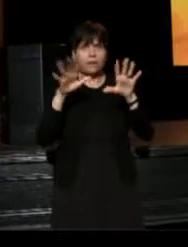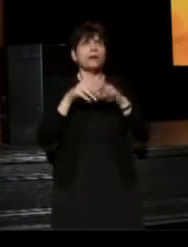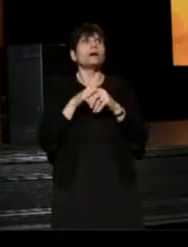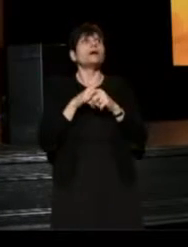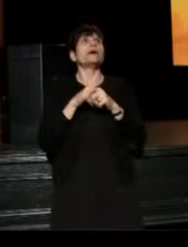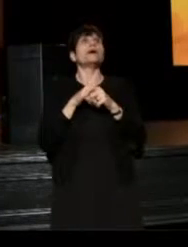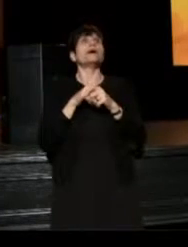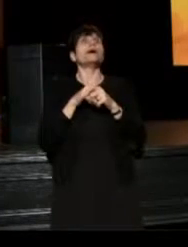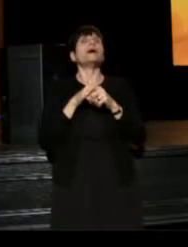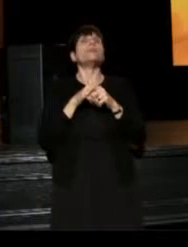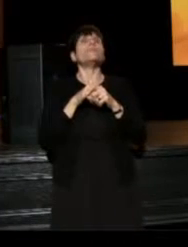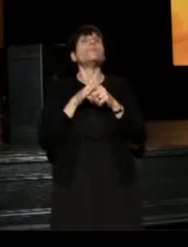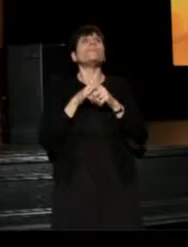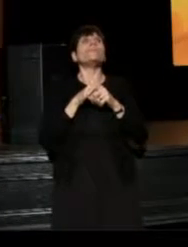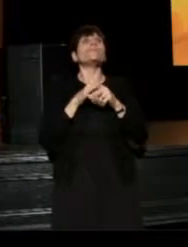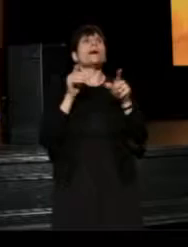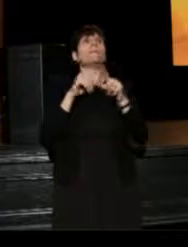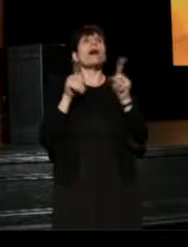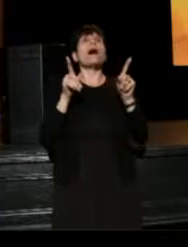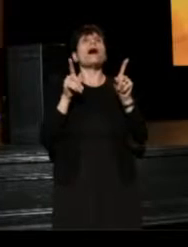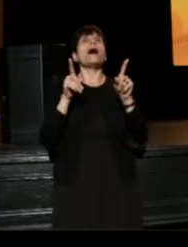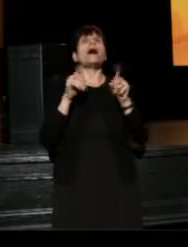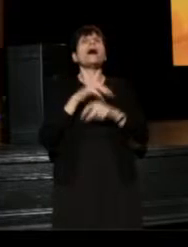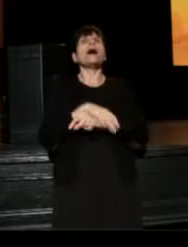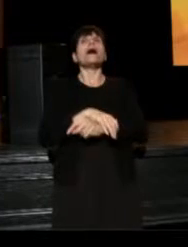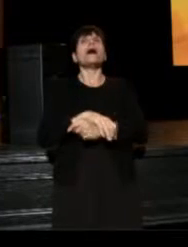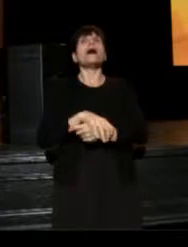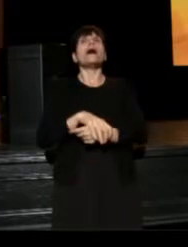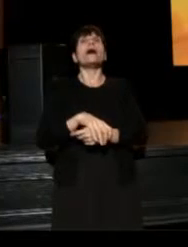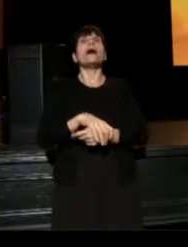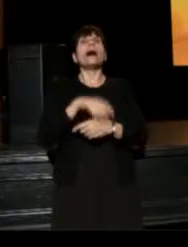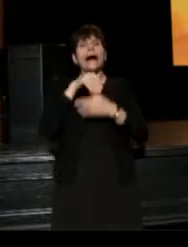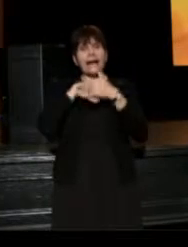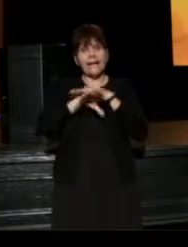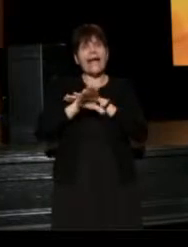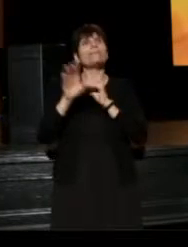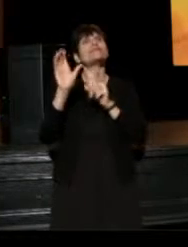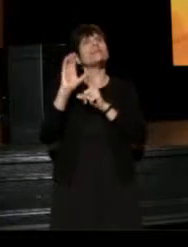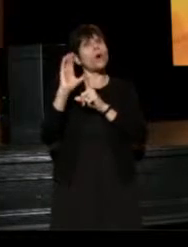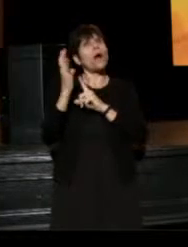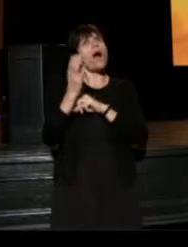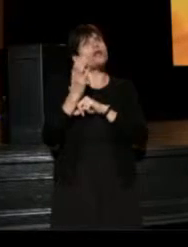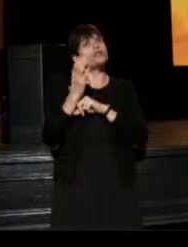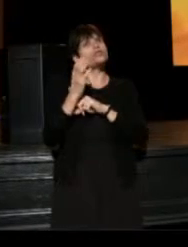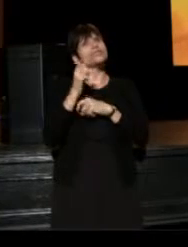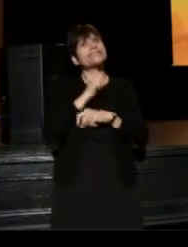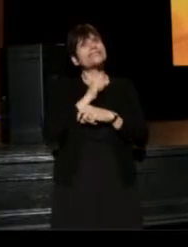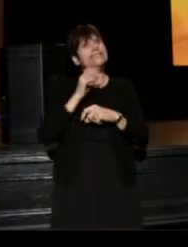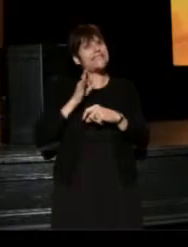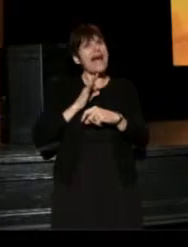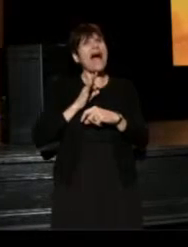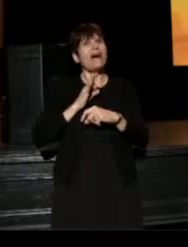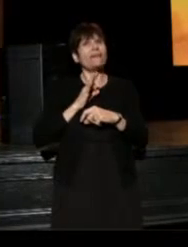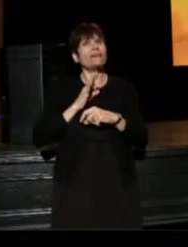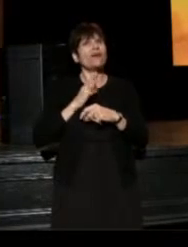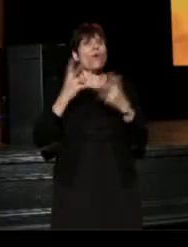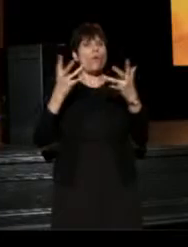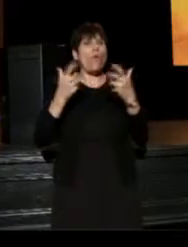but I came into a culture where the staff really just want me to go into my office